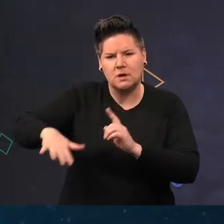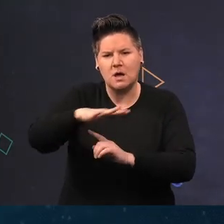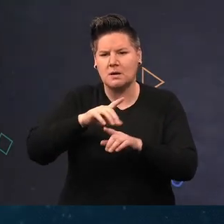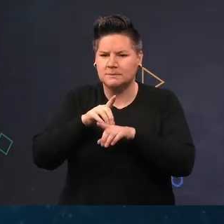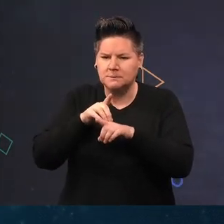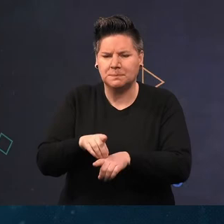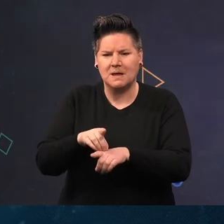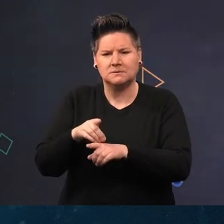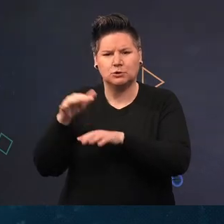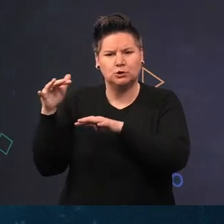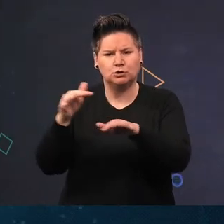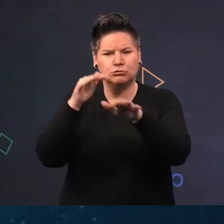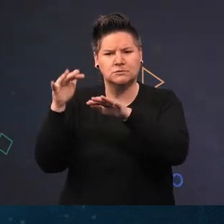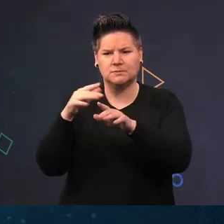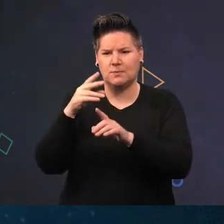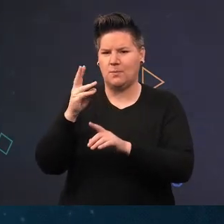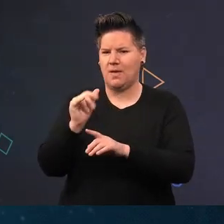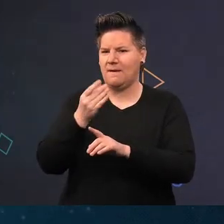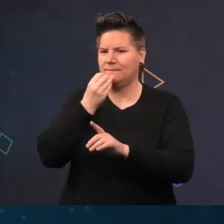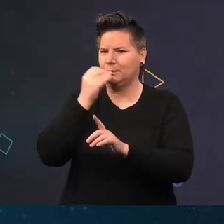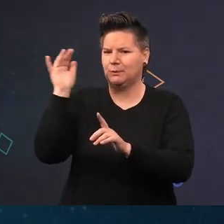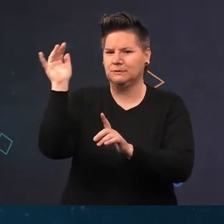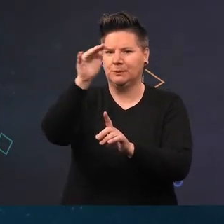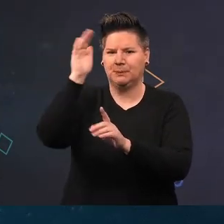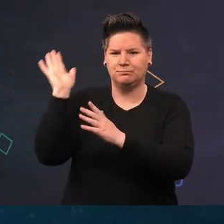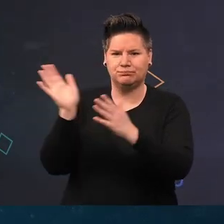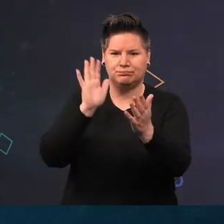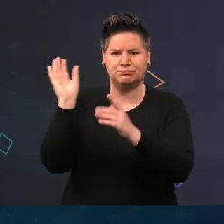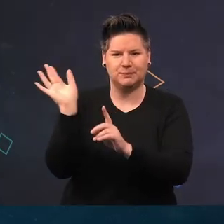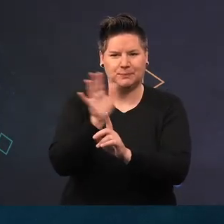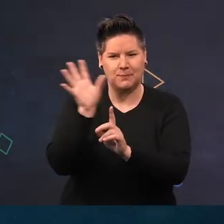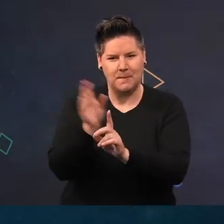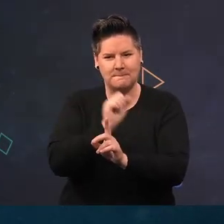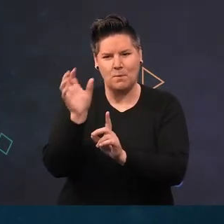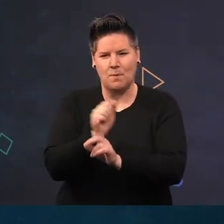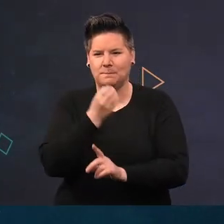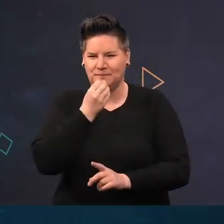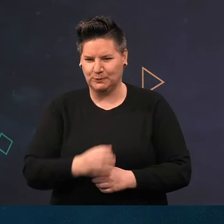for bringing its food but it's also susceptible to too much suspended material in the water.